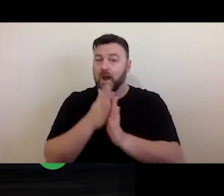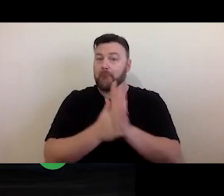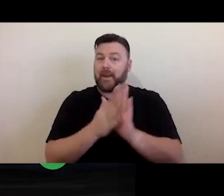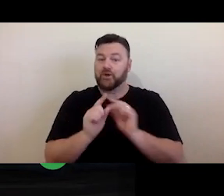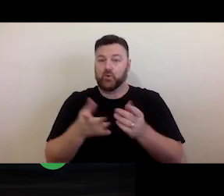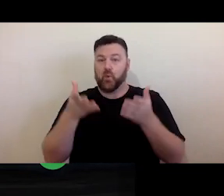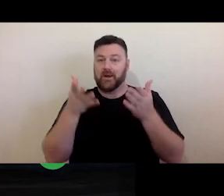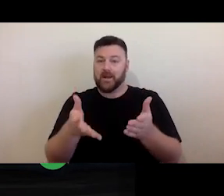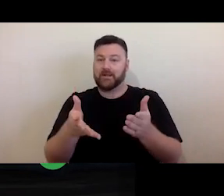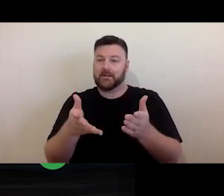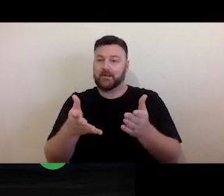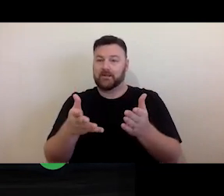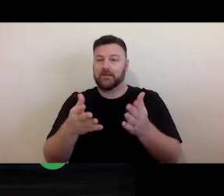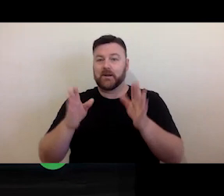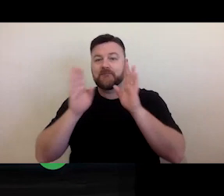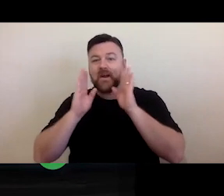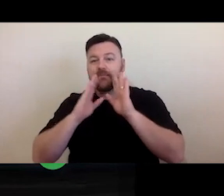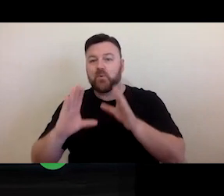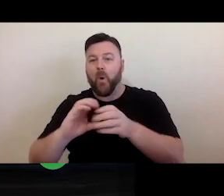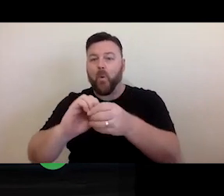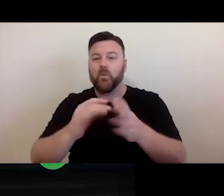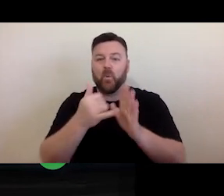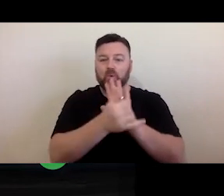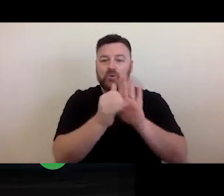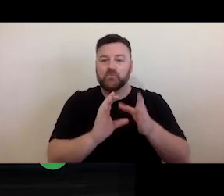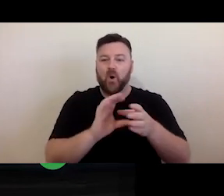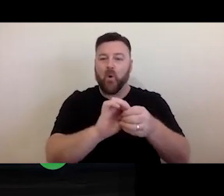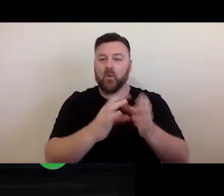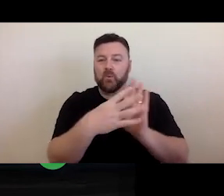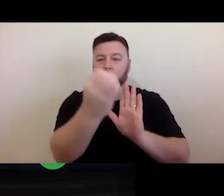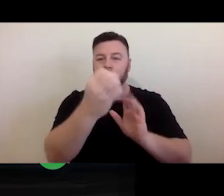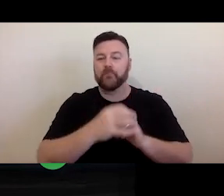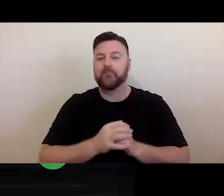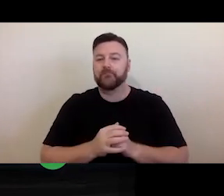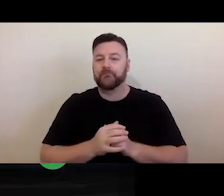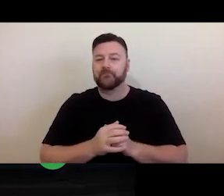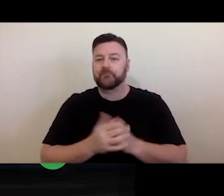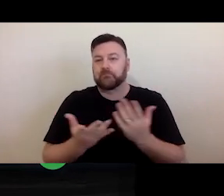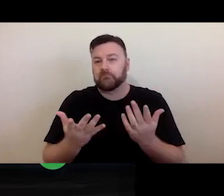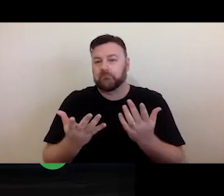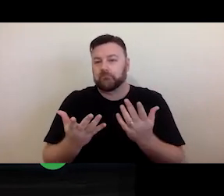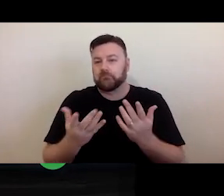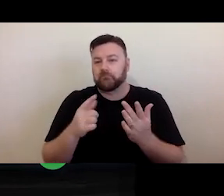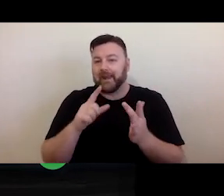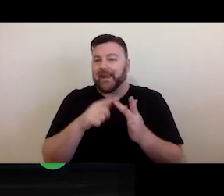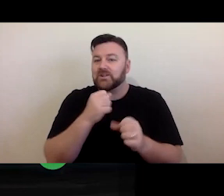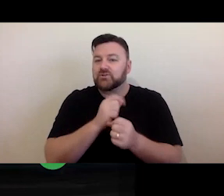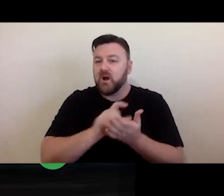the platform. Be that YouTube or Facebook, or any other platform - Instagram, Tik Tok, whatever it might be.